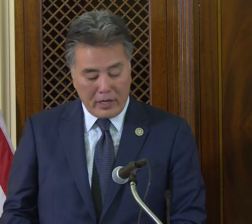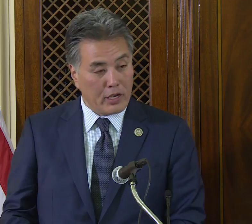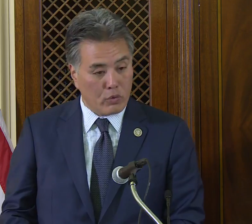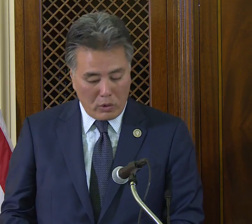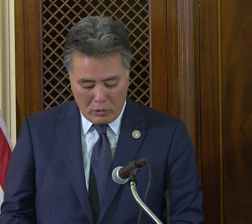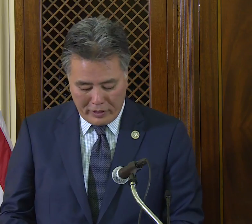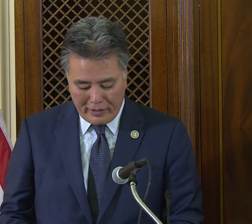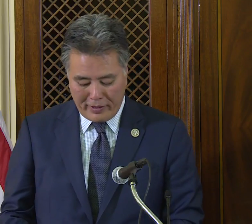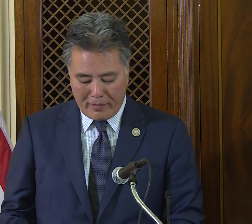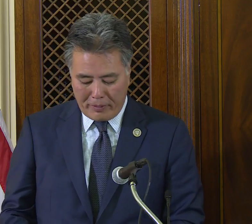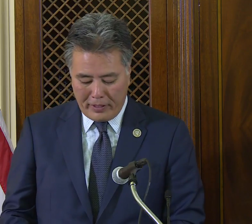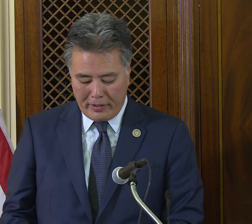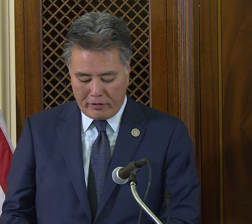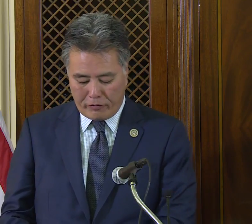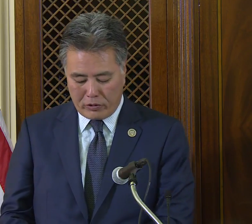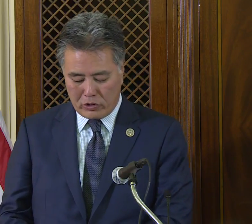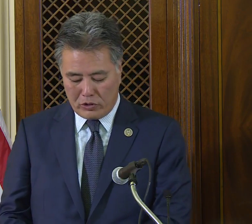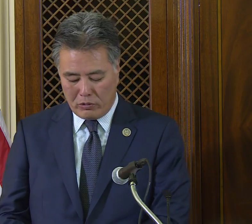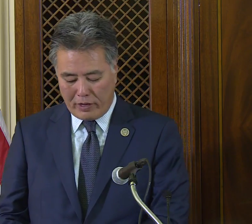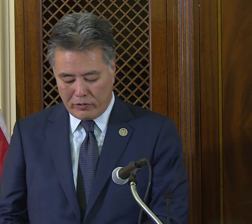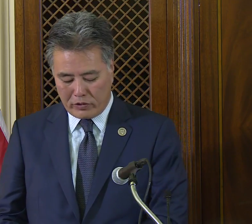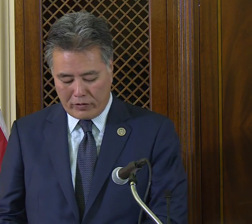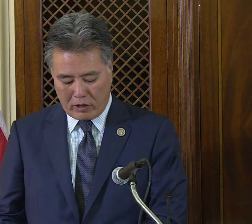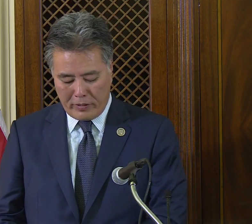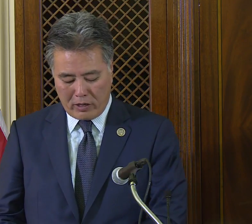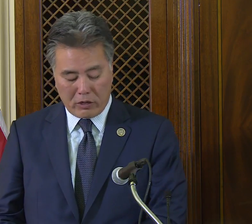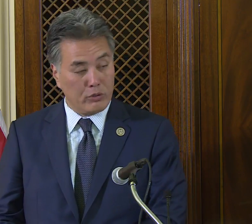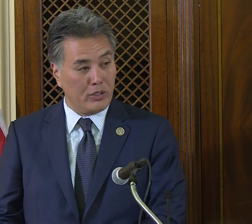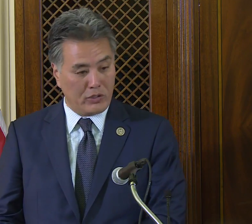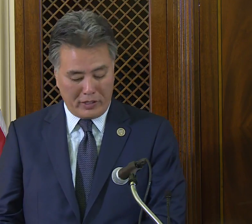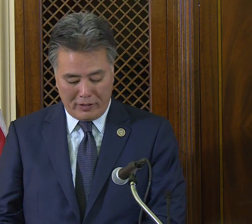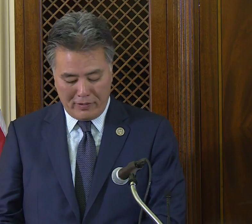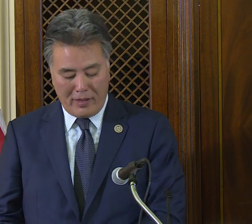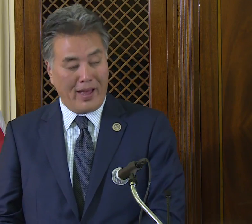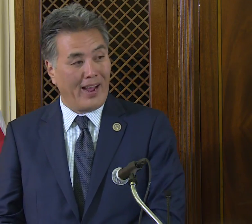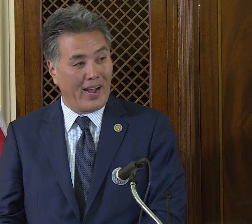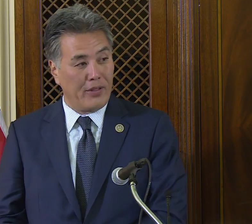He enrolled in and completed the first two levels of Army ROTC